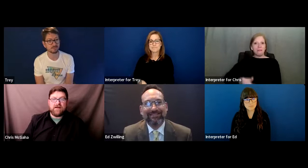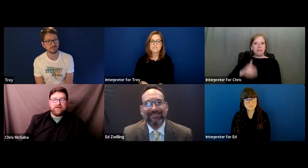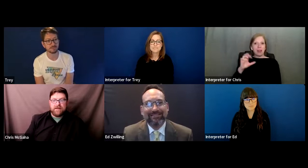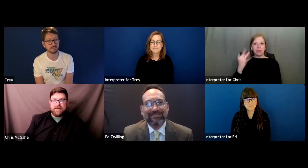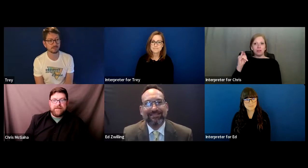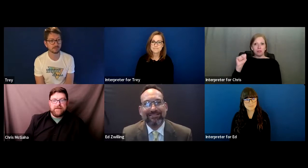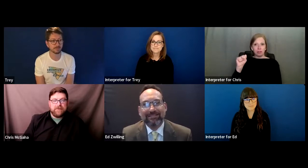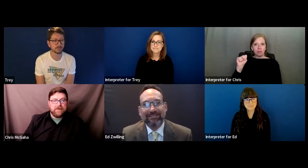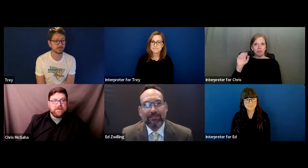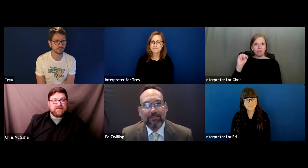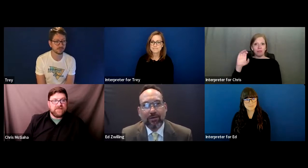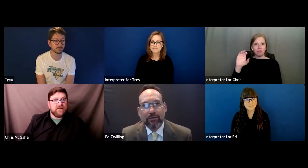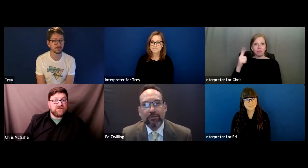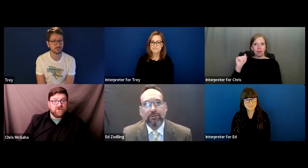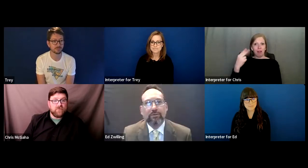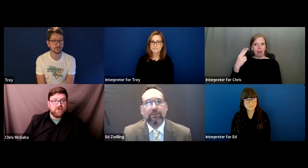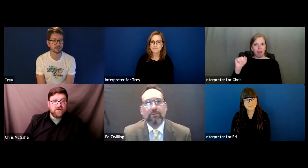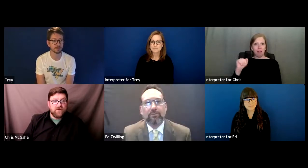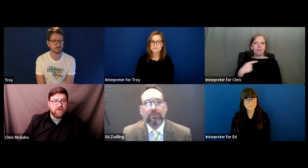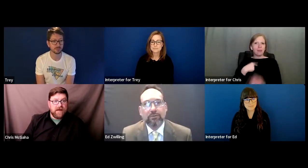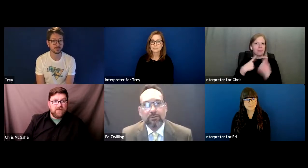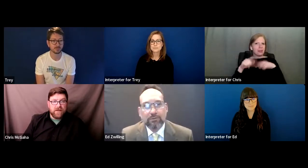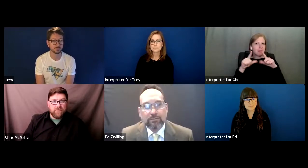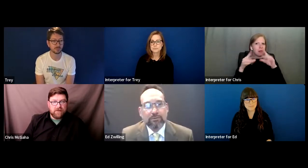I am a sign language interpreter here here in Alabama.